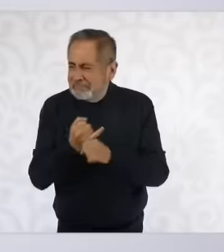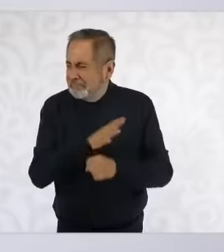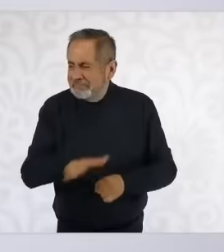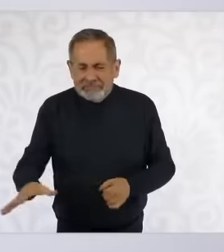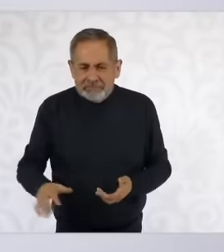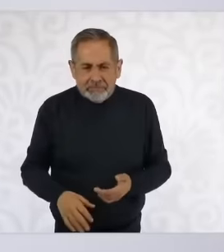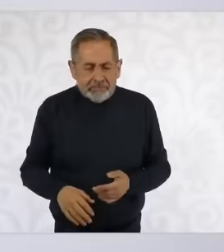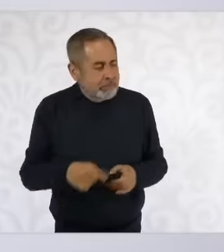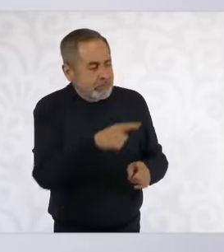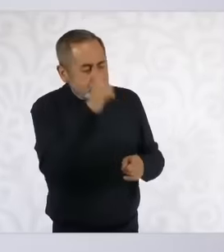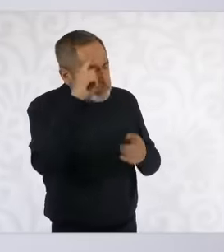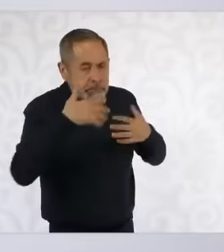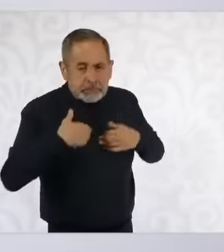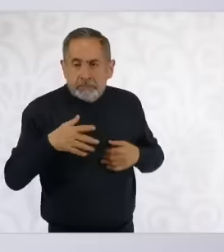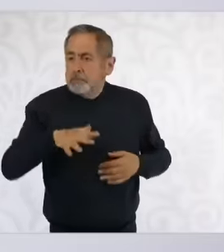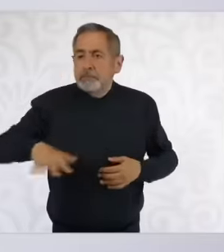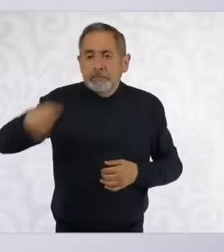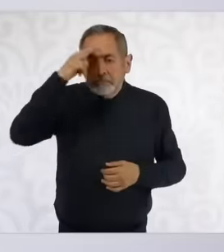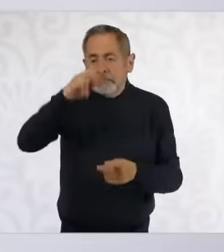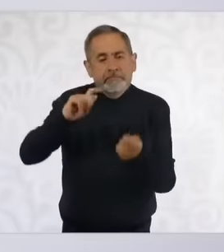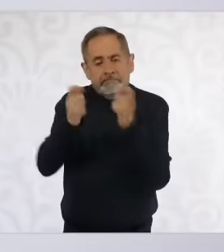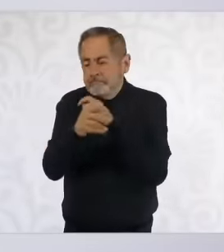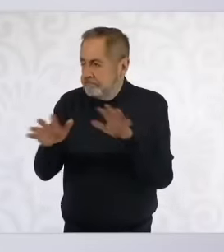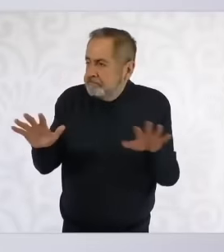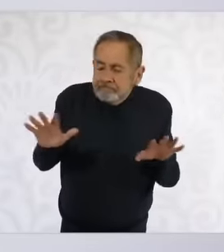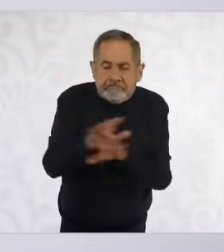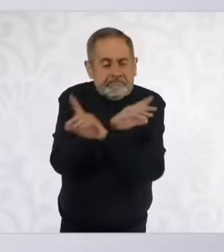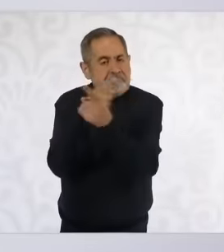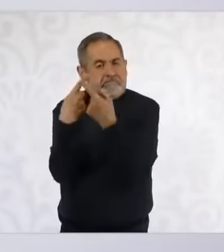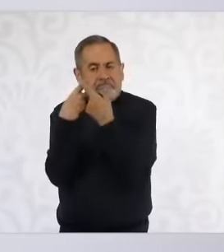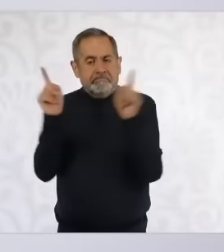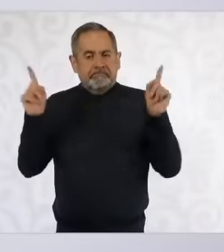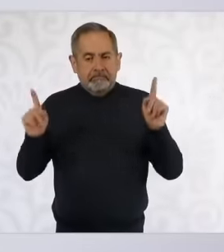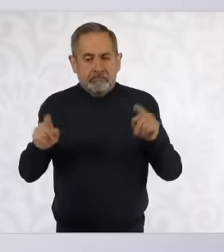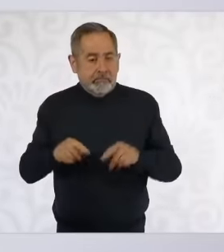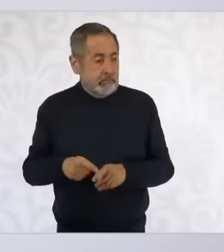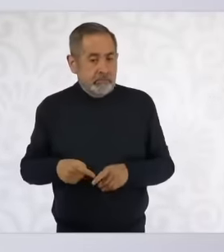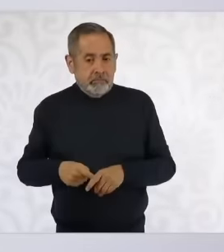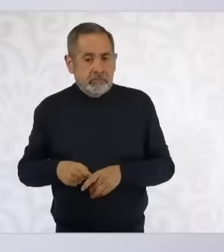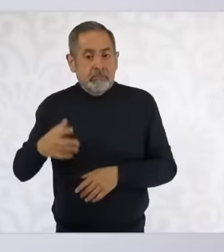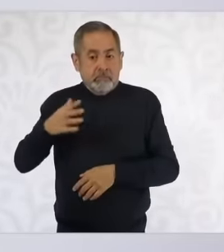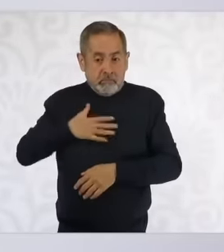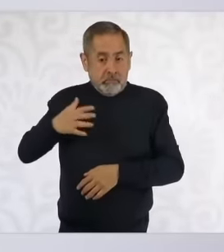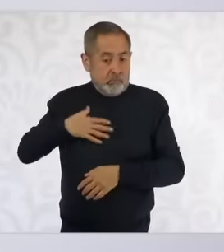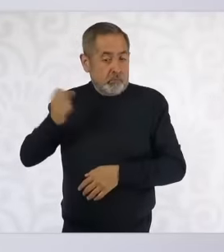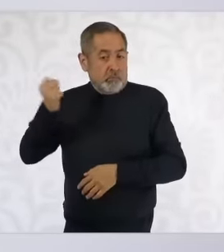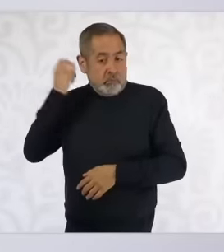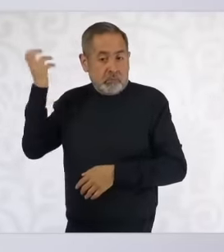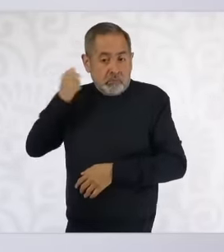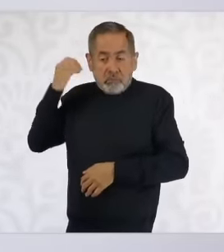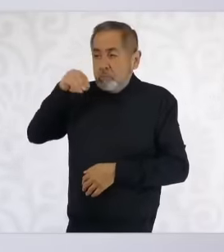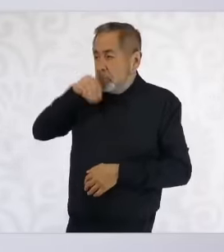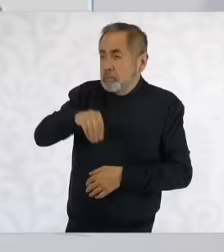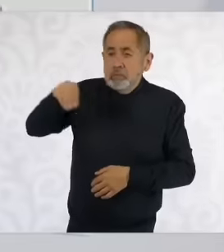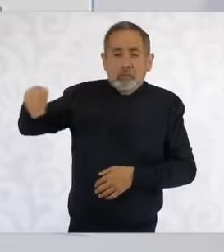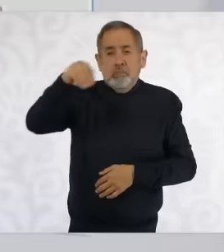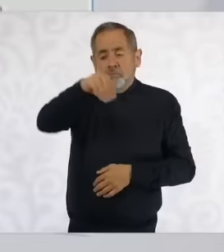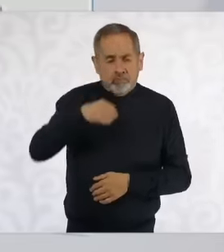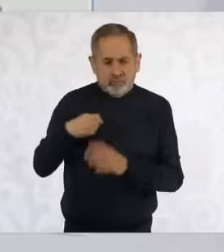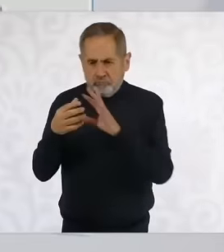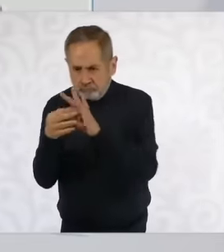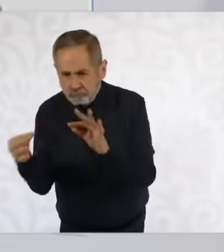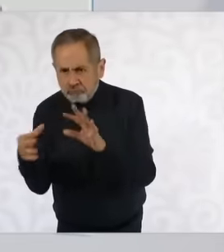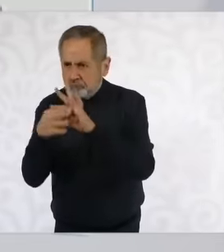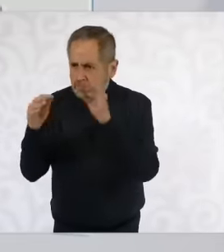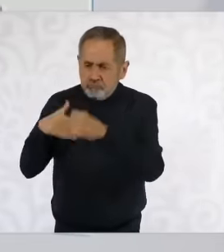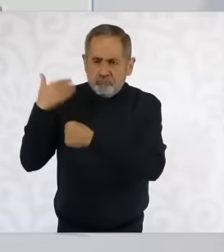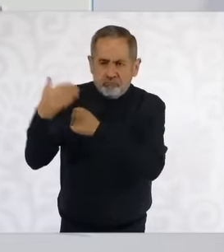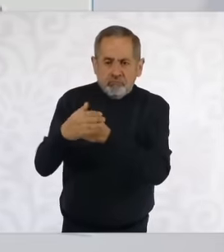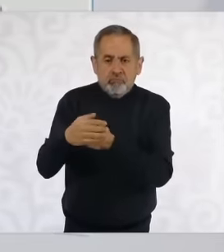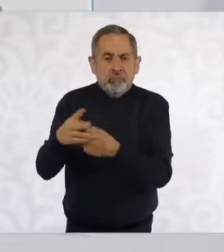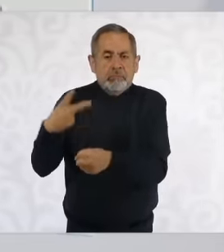changed during my entire campaign. I talked about what we are about to build. the second floor of the